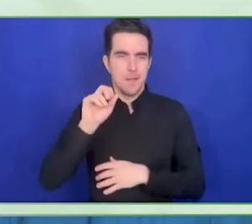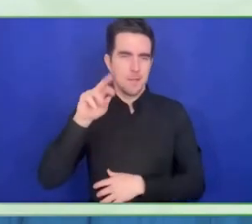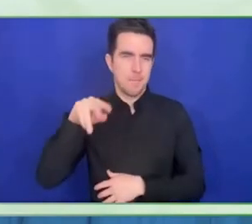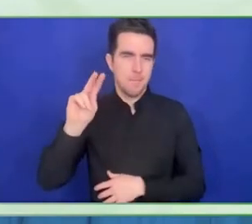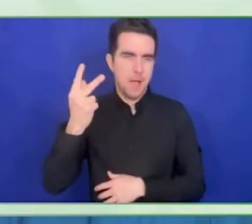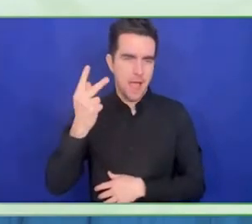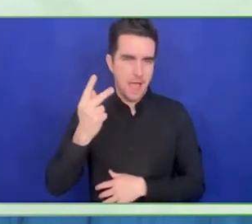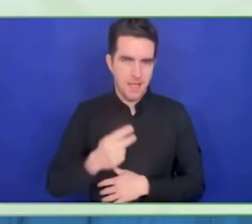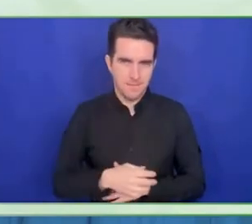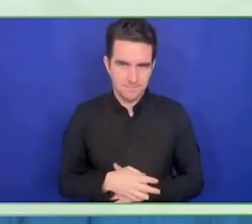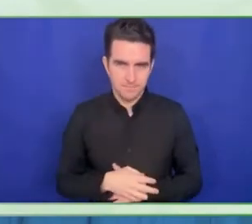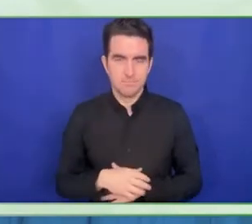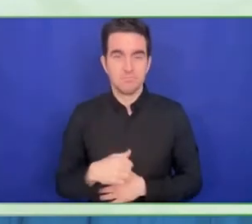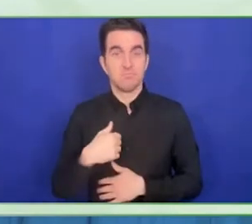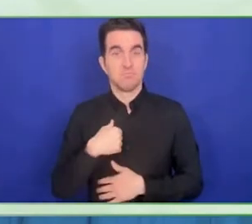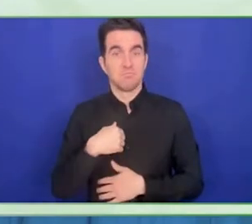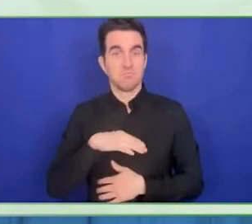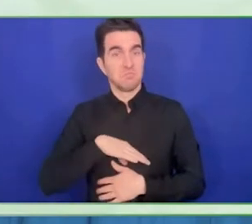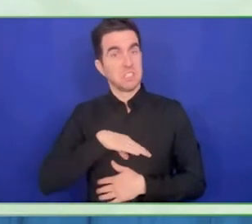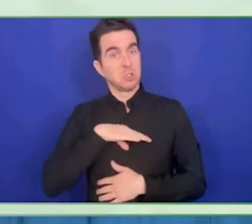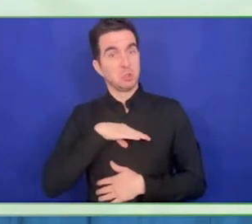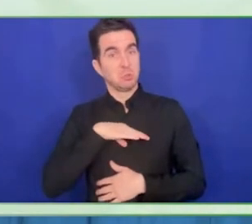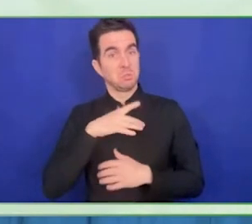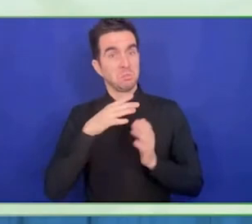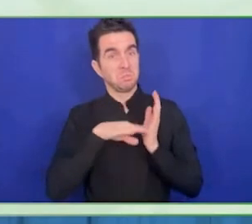what's to be due at the American developer bank.